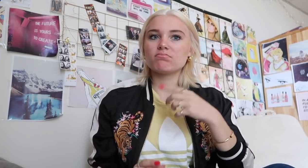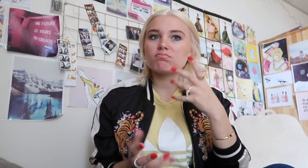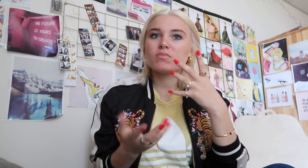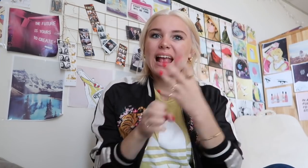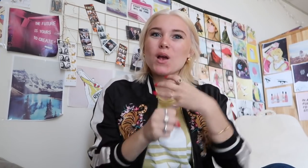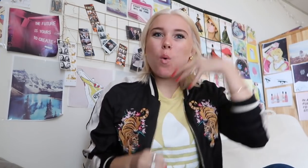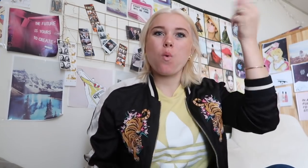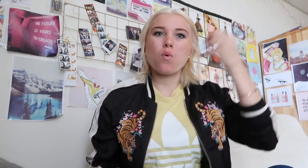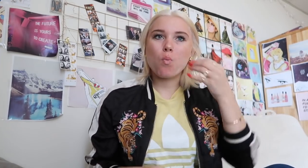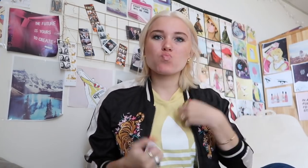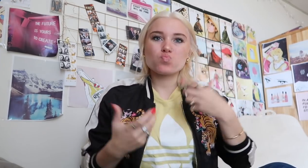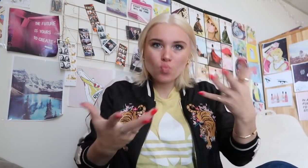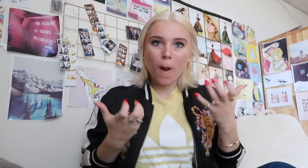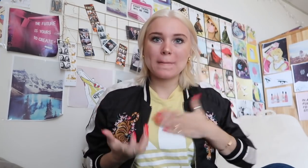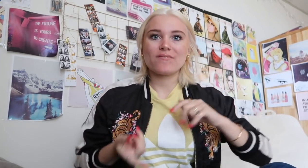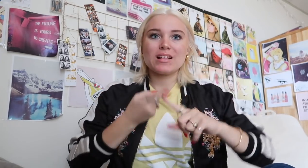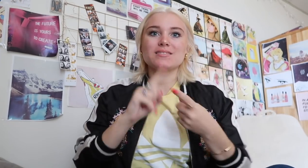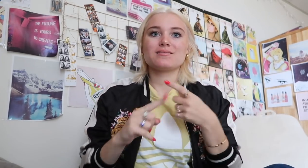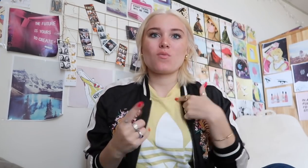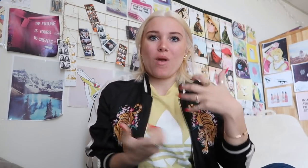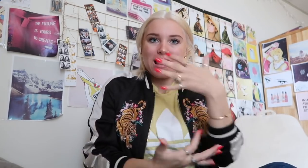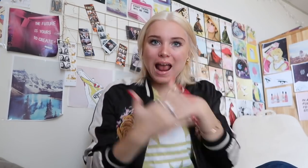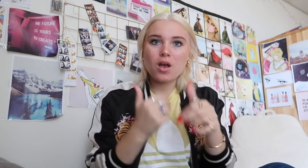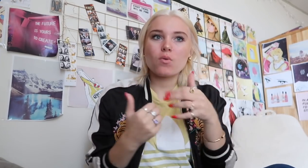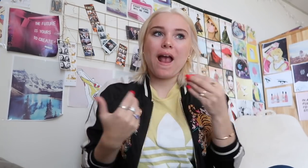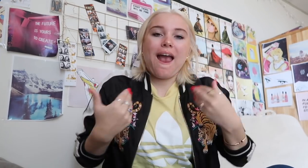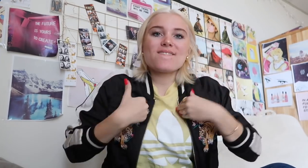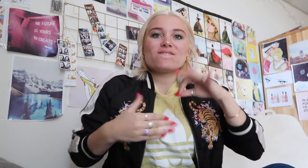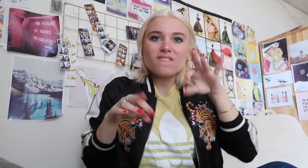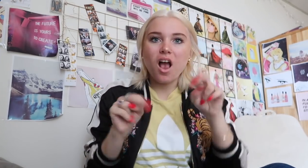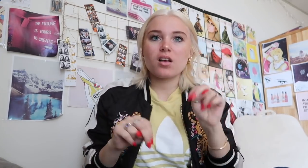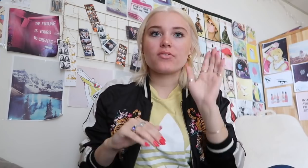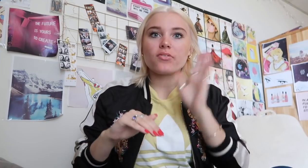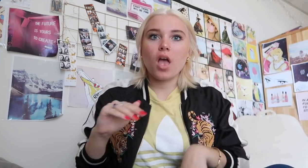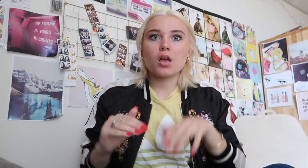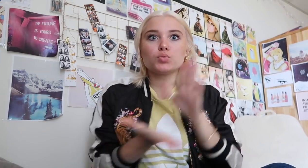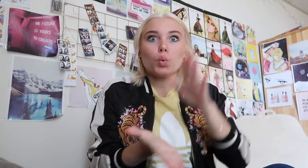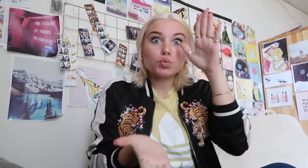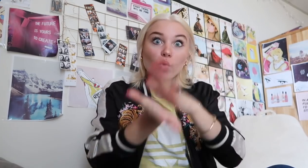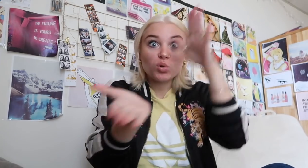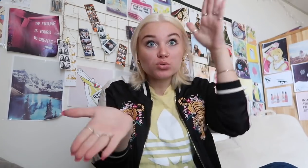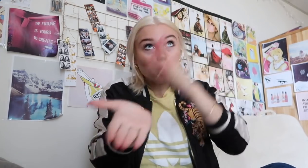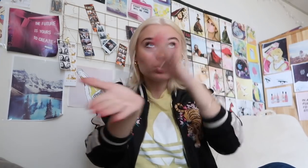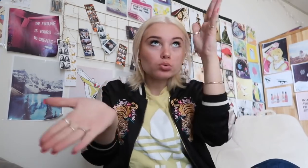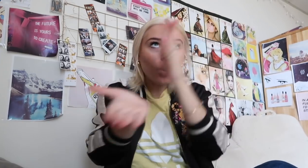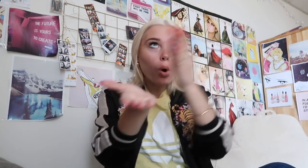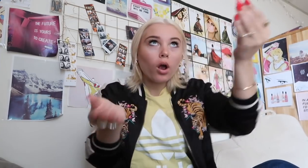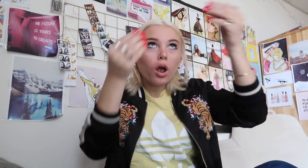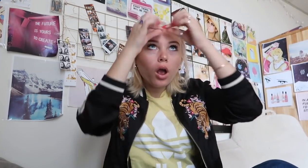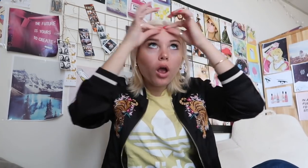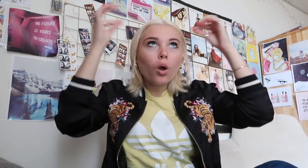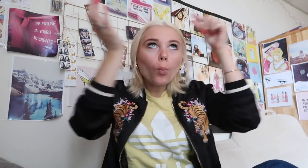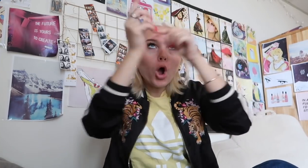I get older and I need my friends I was getting tired of putting school into my first priority